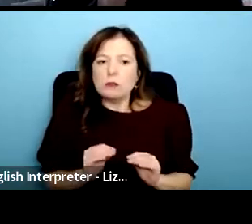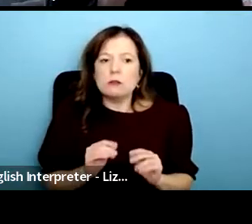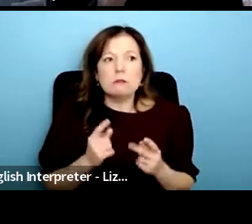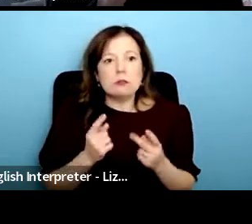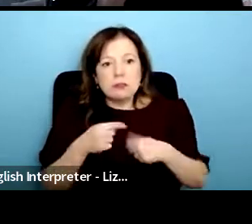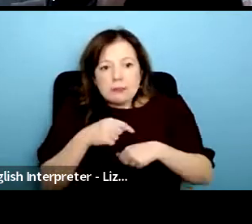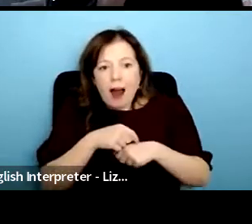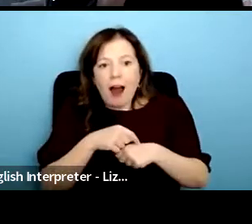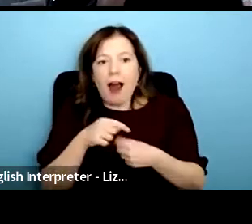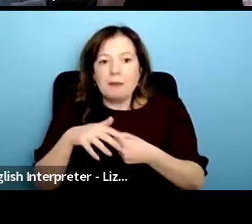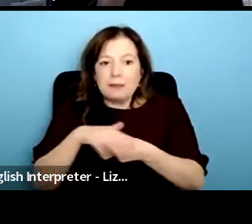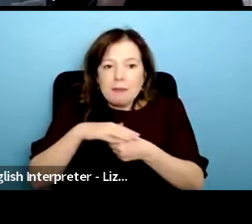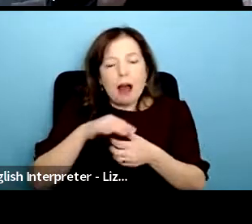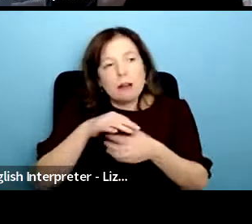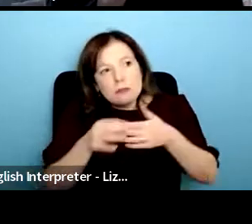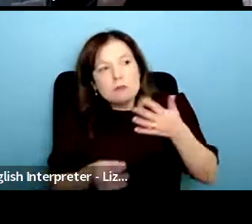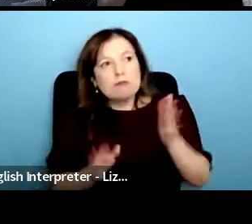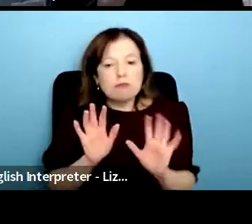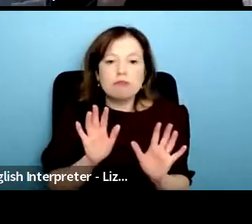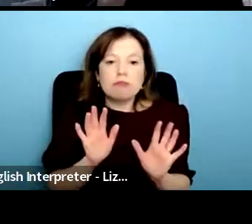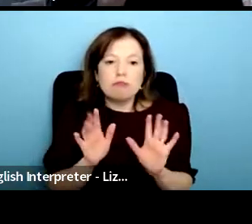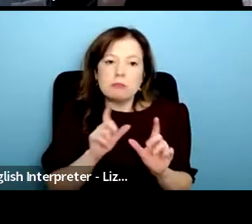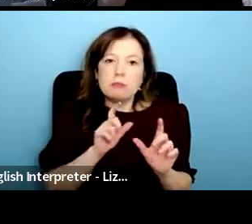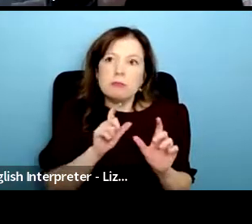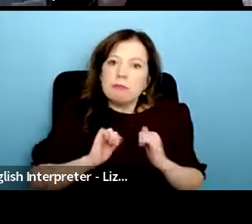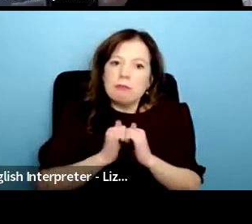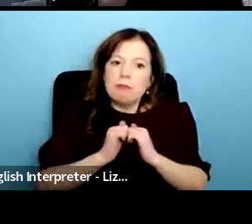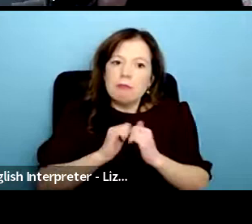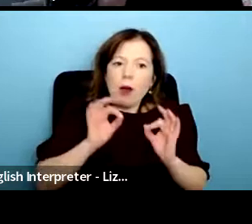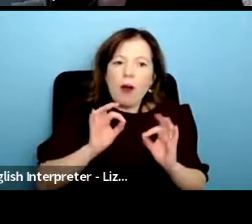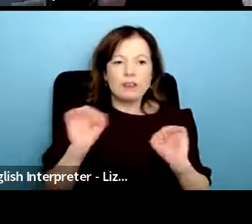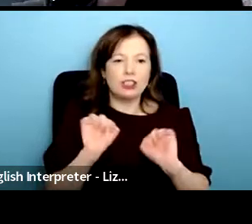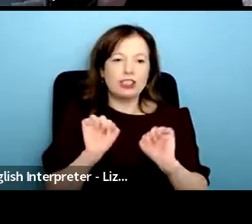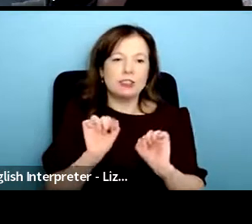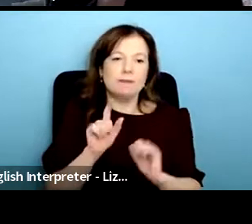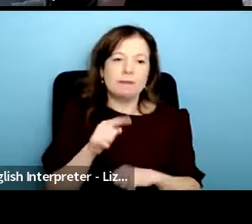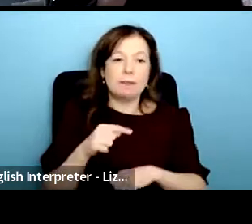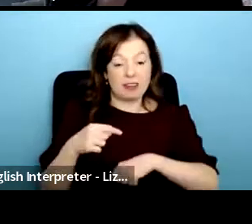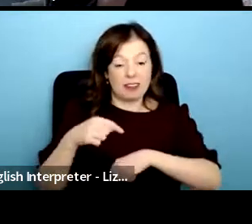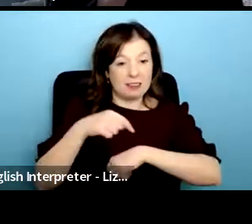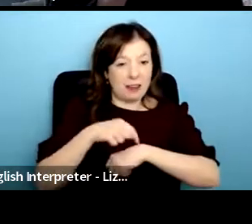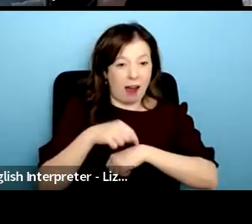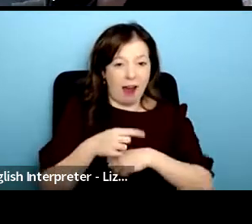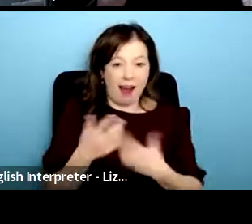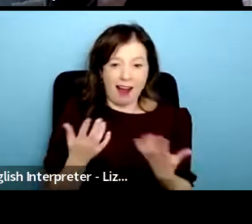um and then other stuff is time and it's skills and it's been tapping into people